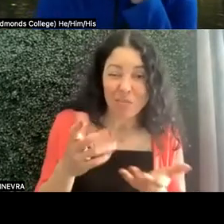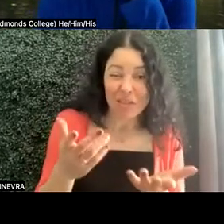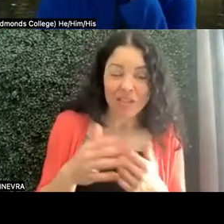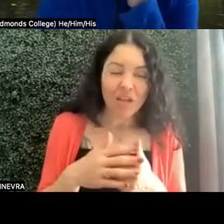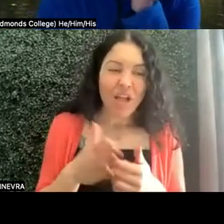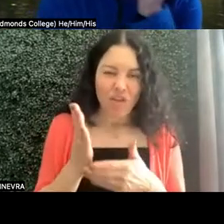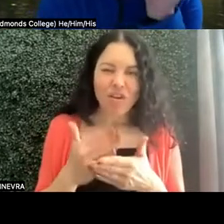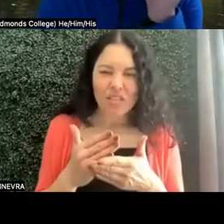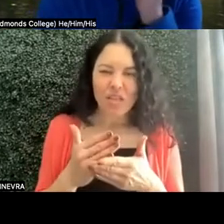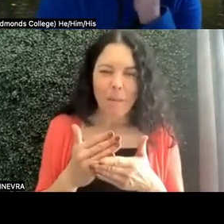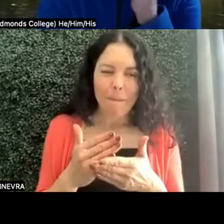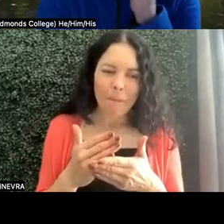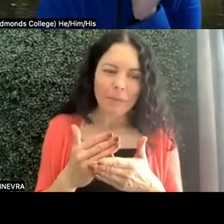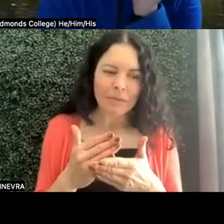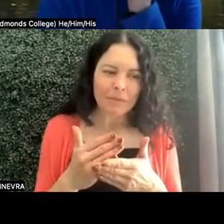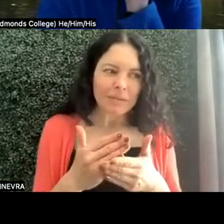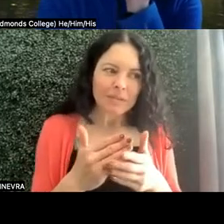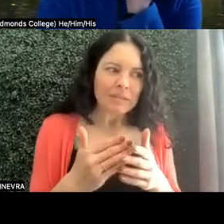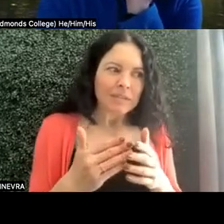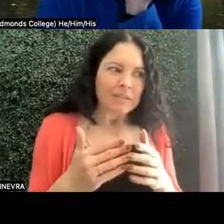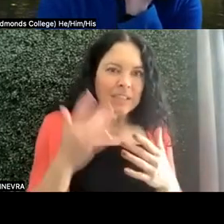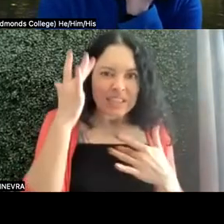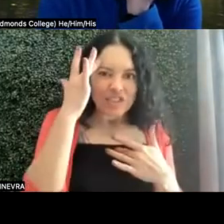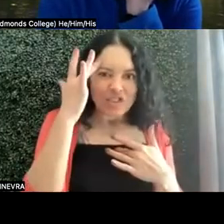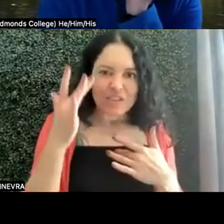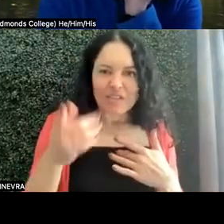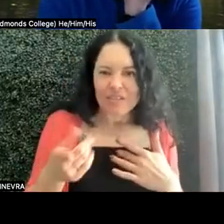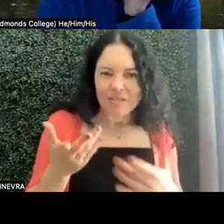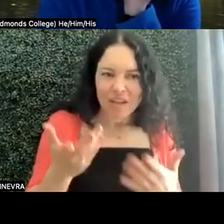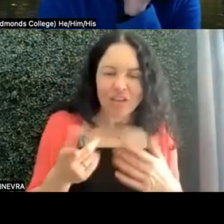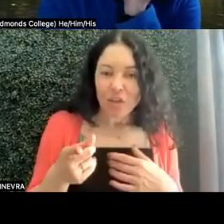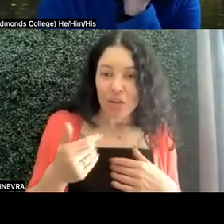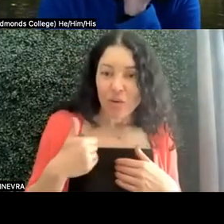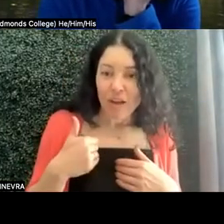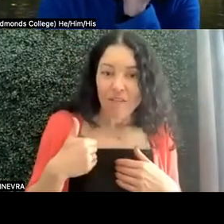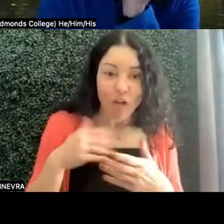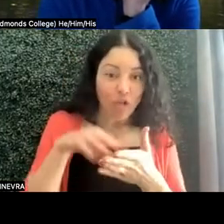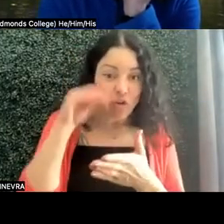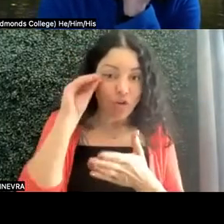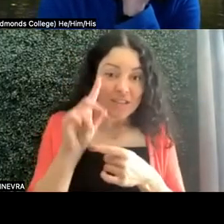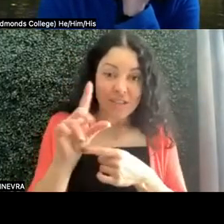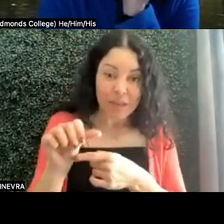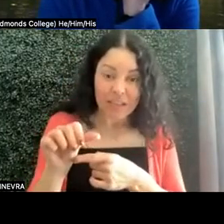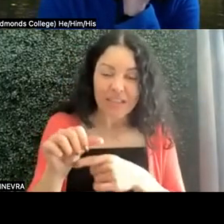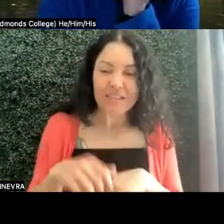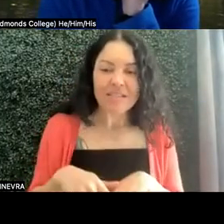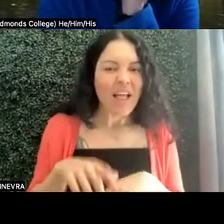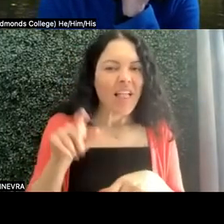I mean, when you have learning disabilities, learning disabilities can change.